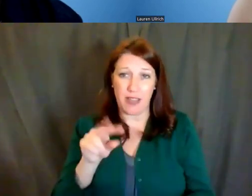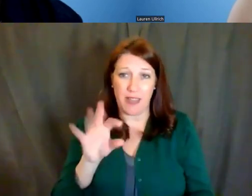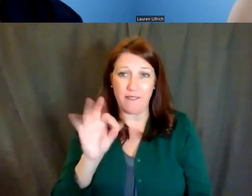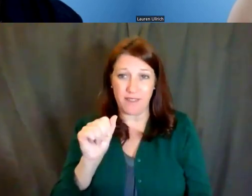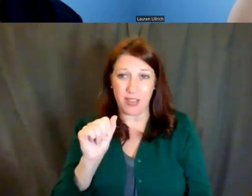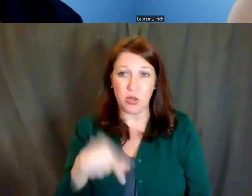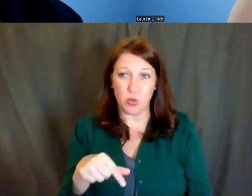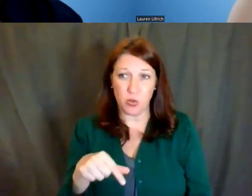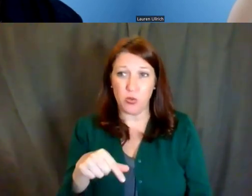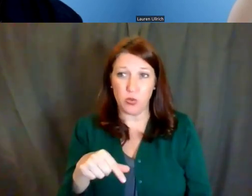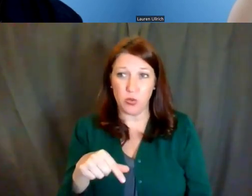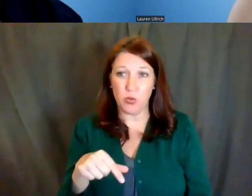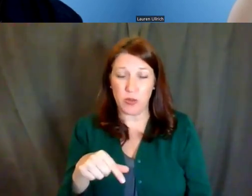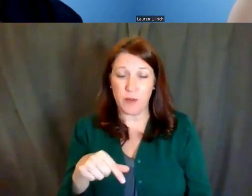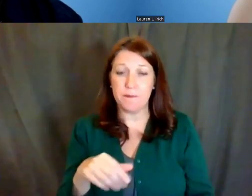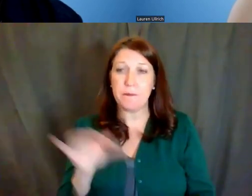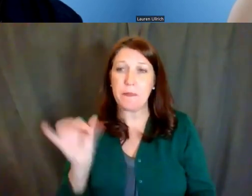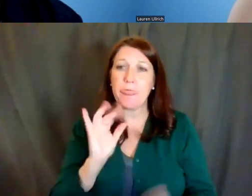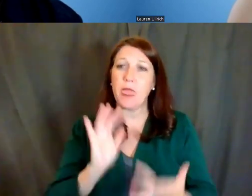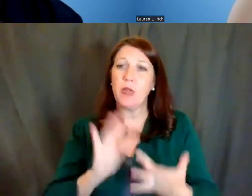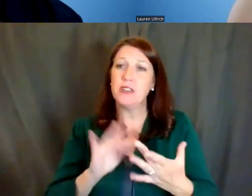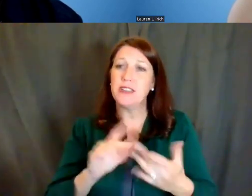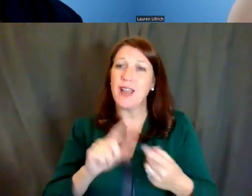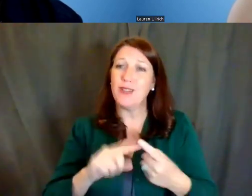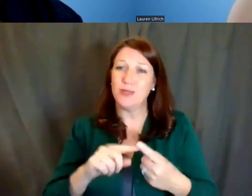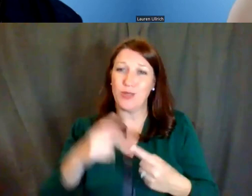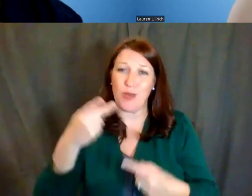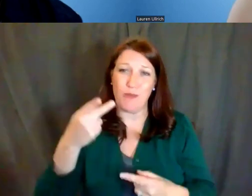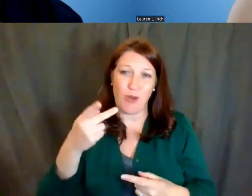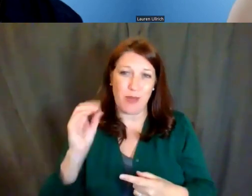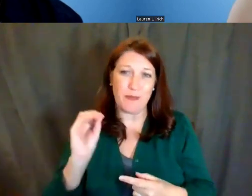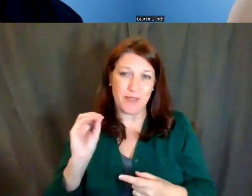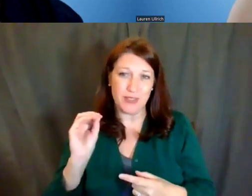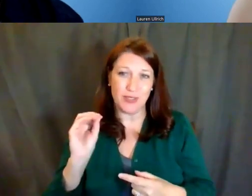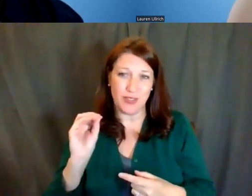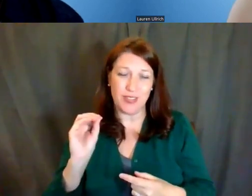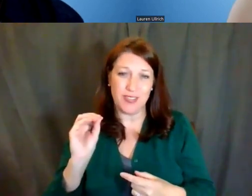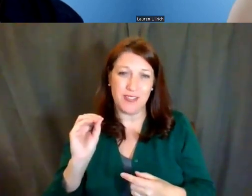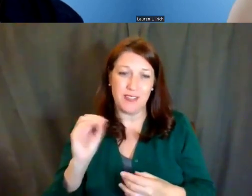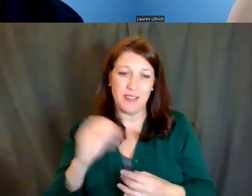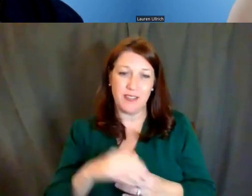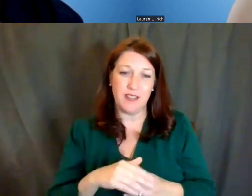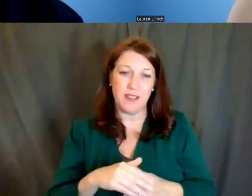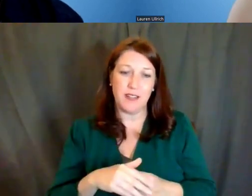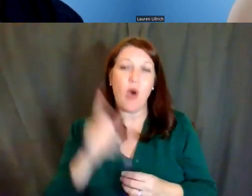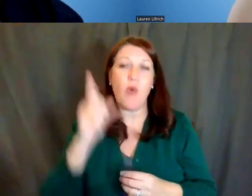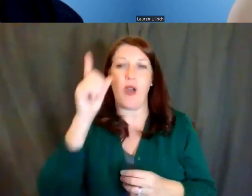and also reach out to the program officials. And one other thing I do want to point out,